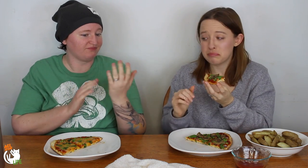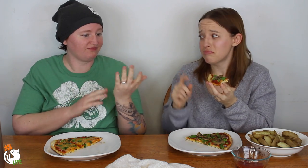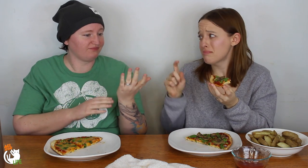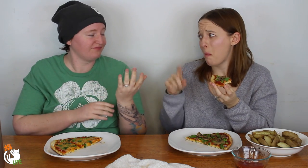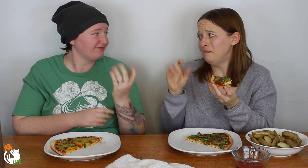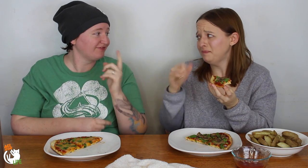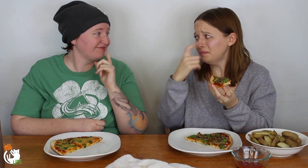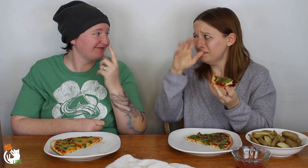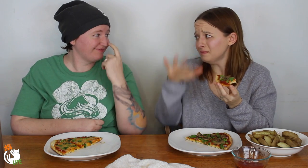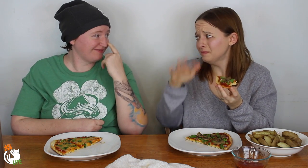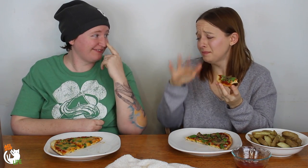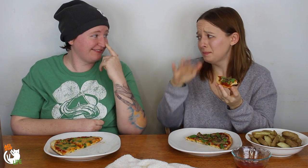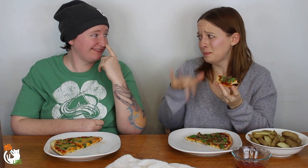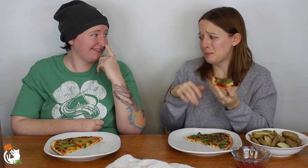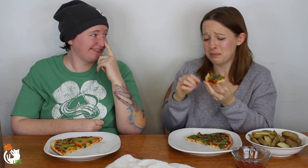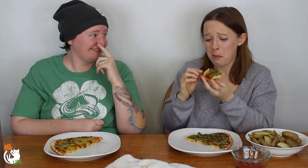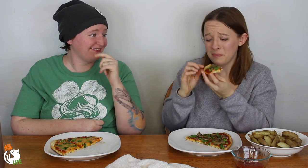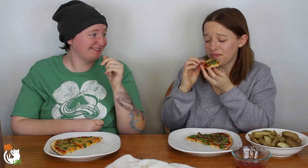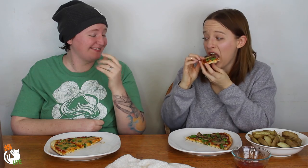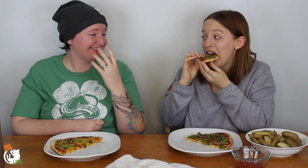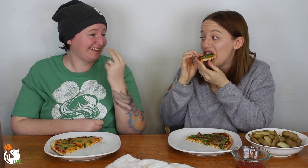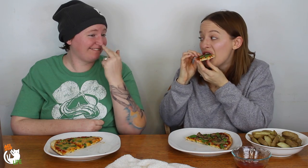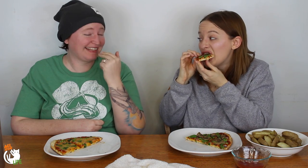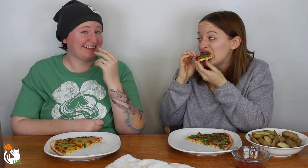We headed out and... Yeah, we needed to because there was so much snow!